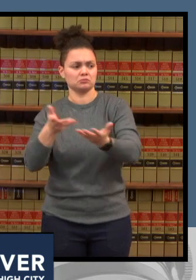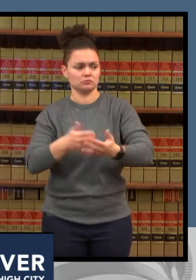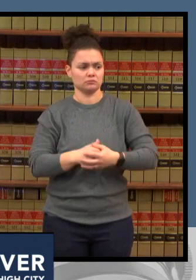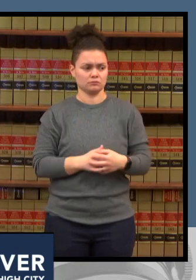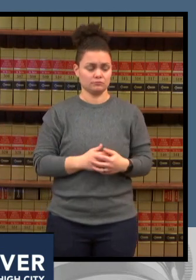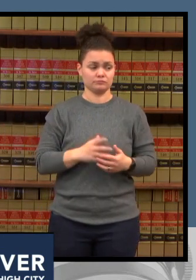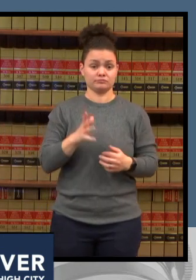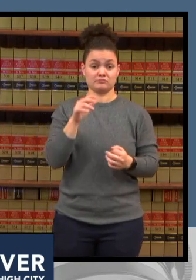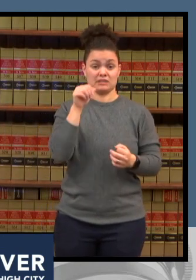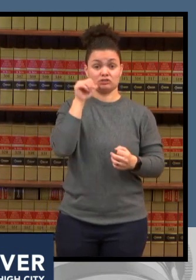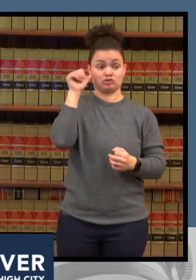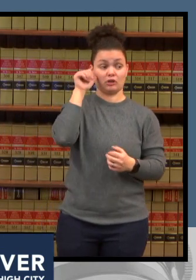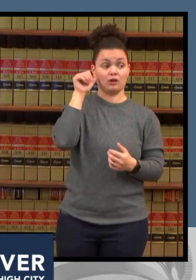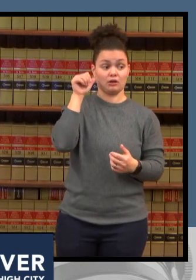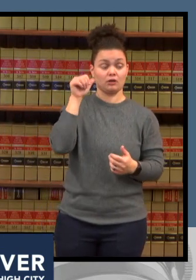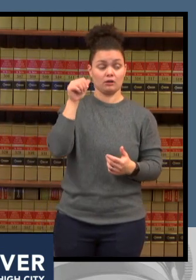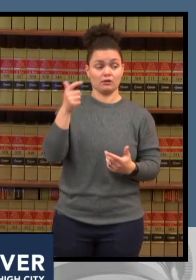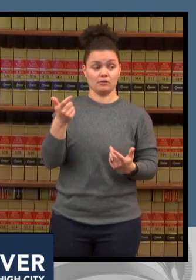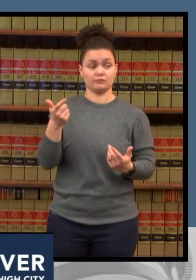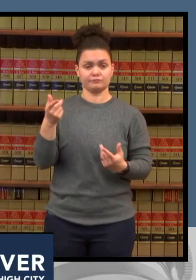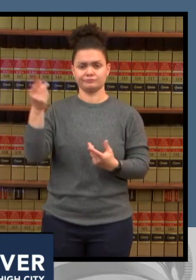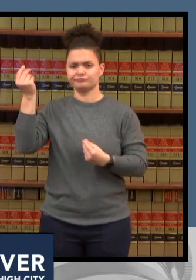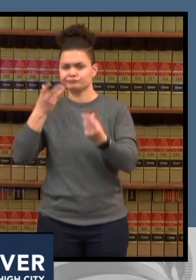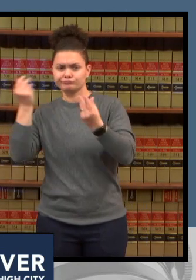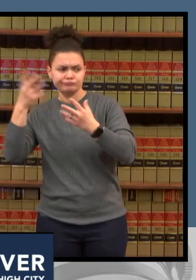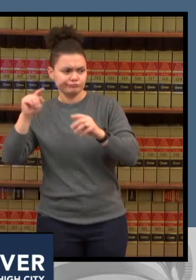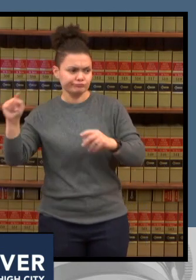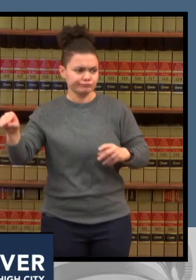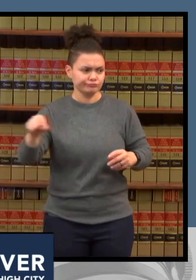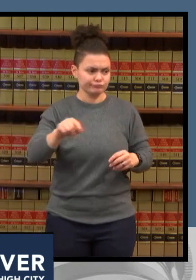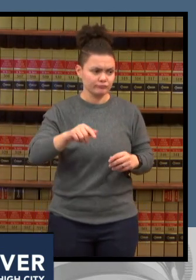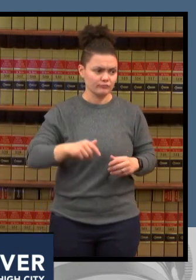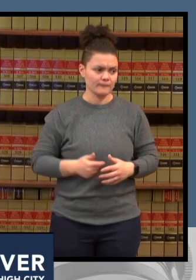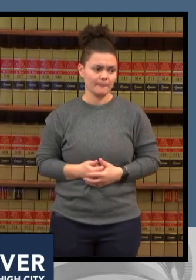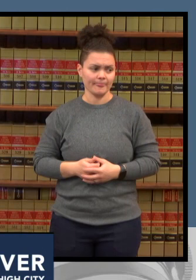at the hospital told me that in the last couple of days he had seen where they had in one day